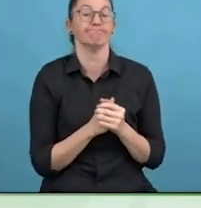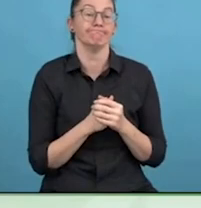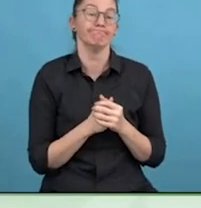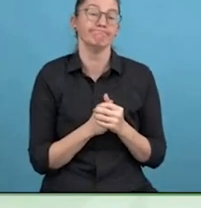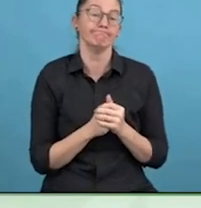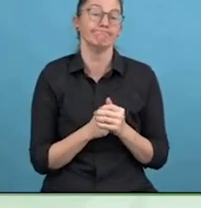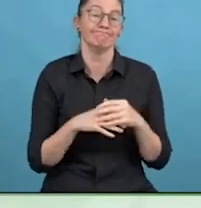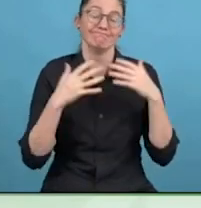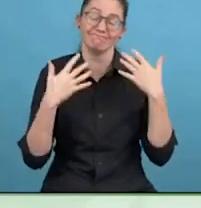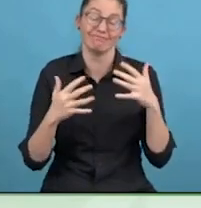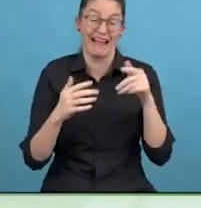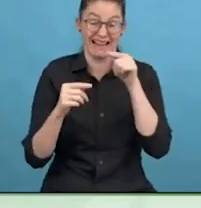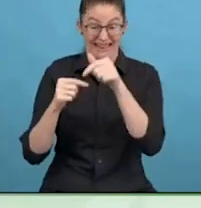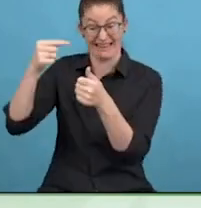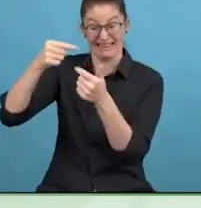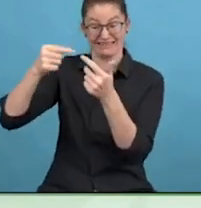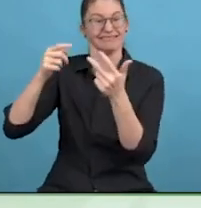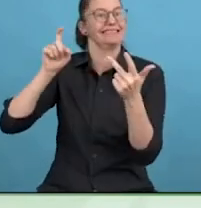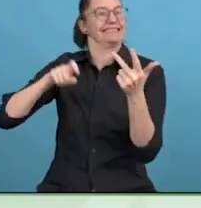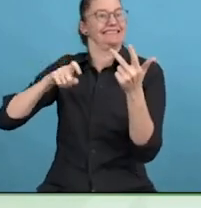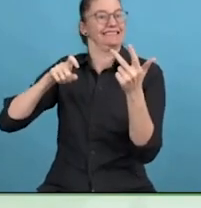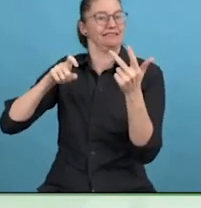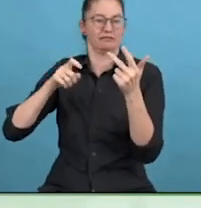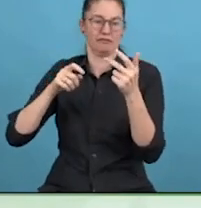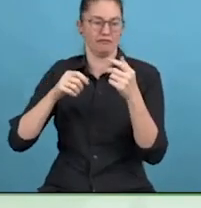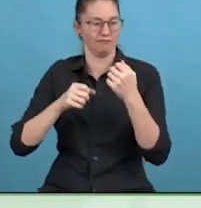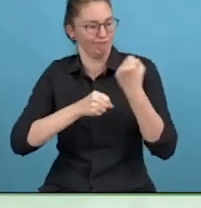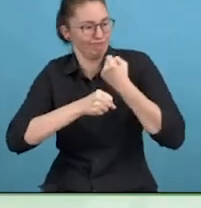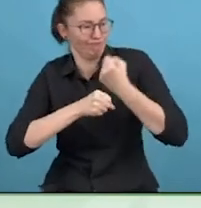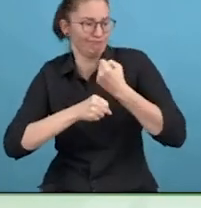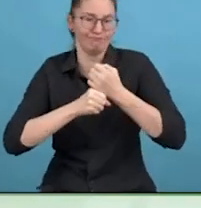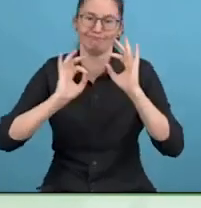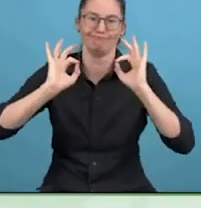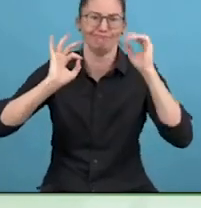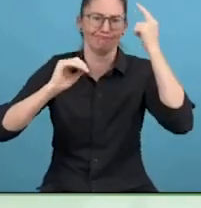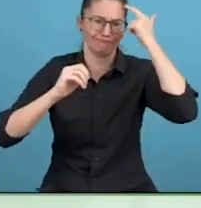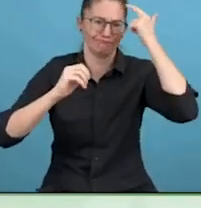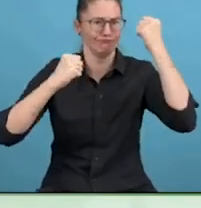I have here, as you can see, a whole transcript of my answers.